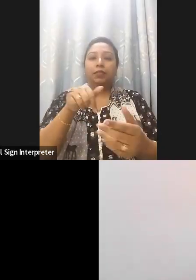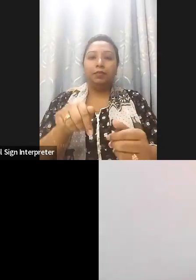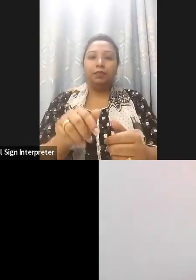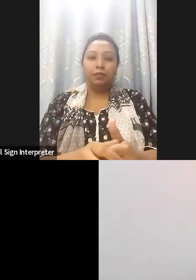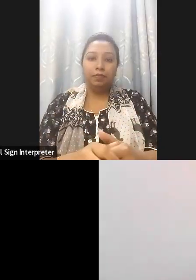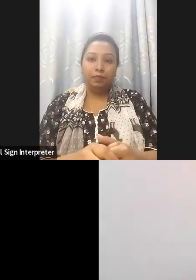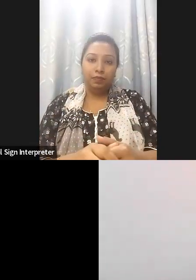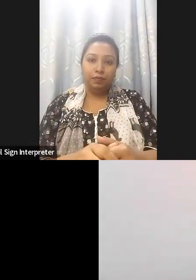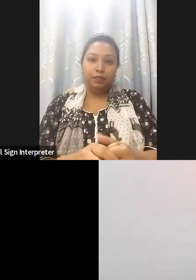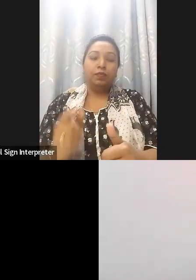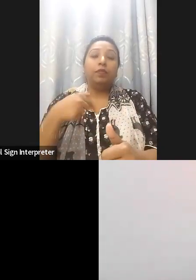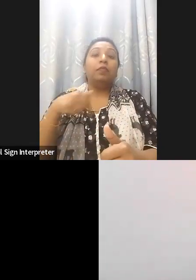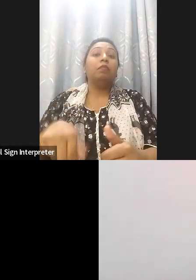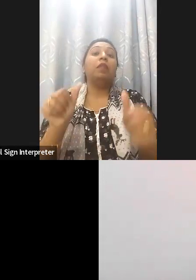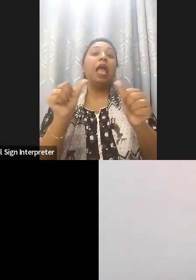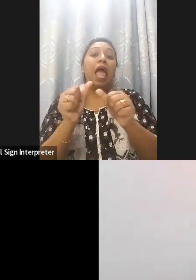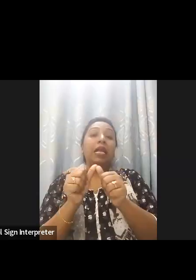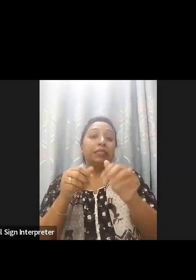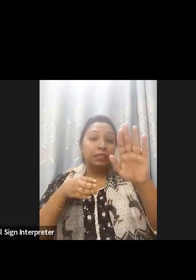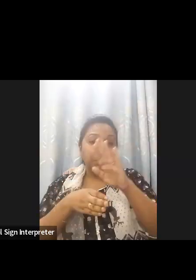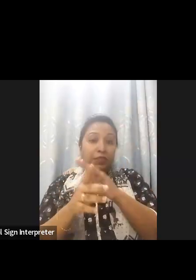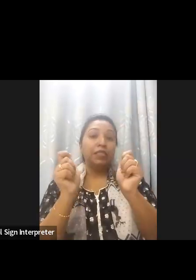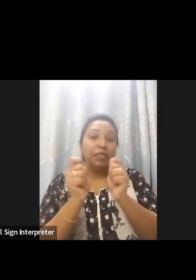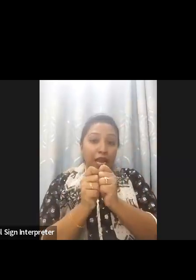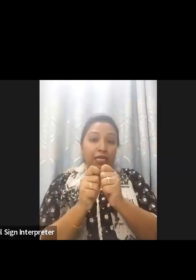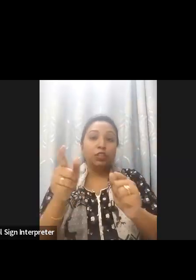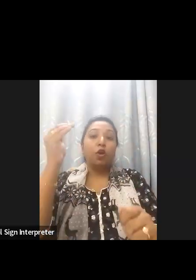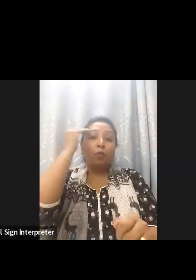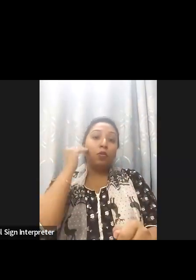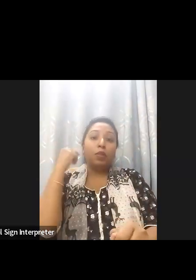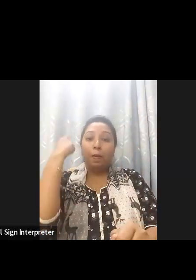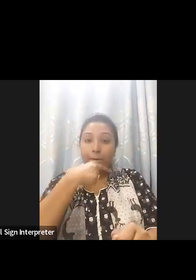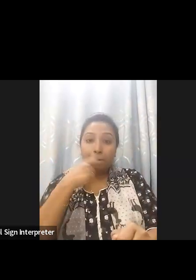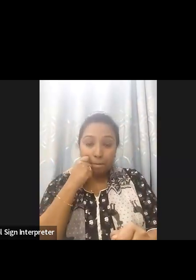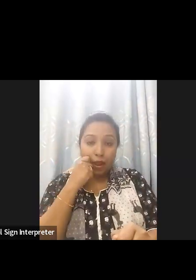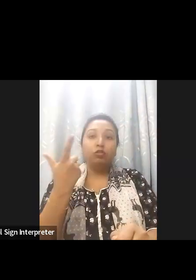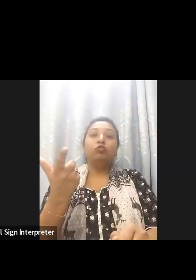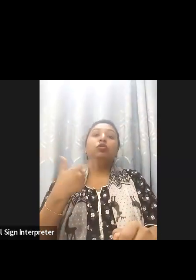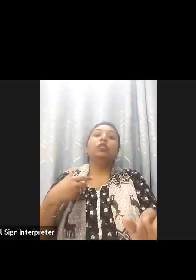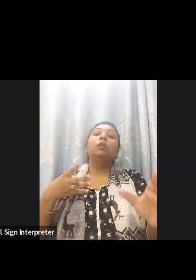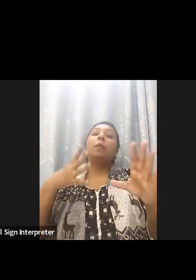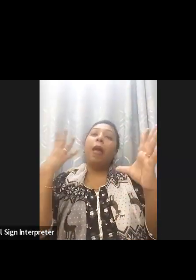accessibility for persons with disabilities in Bangladesh and also on the global level.